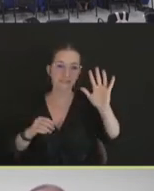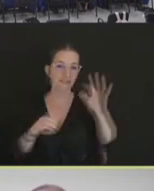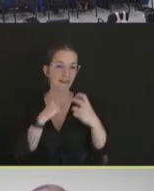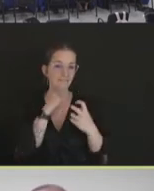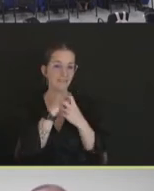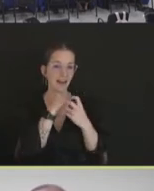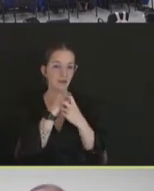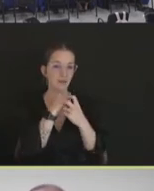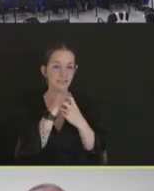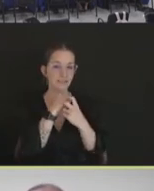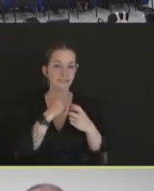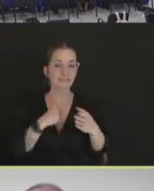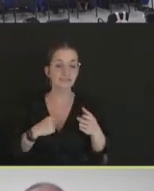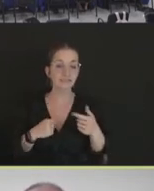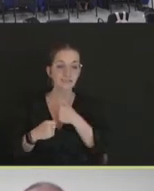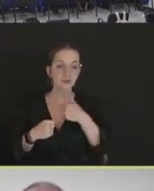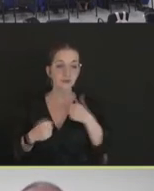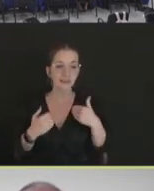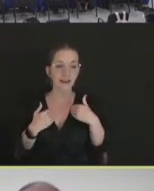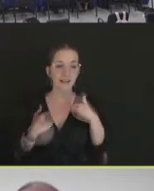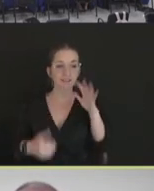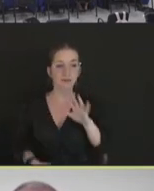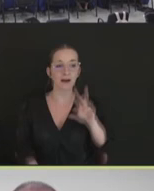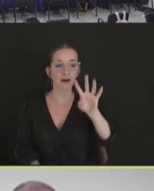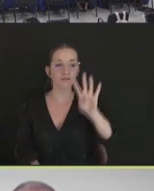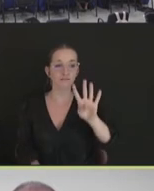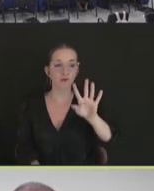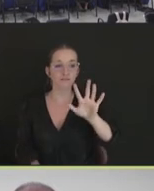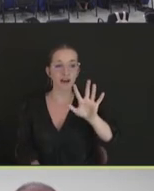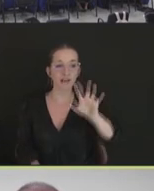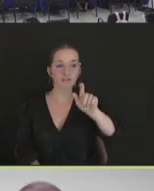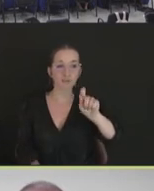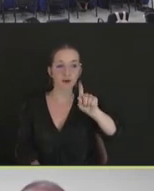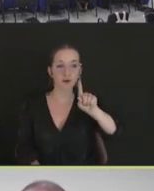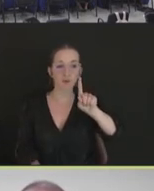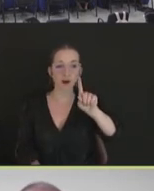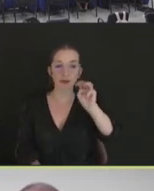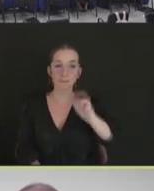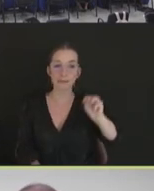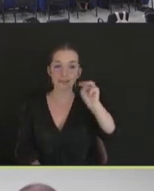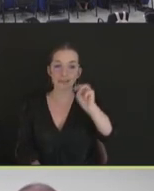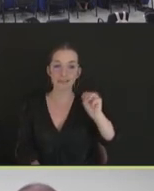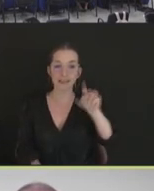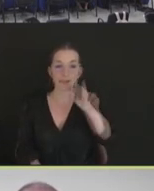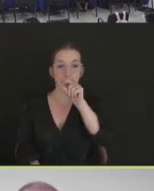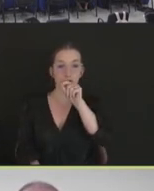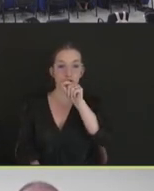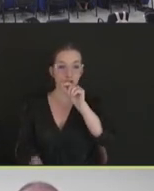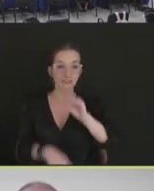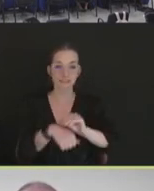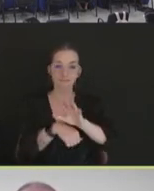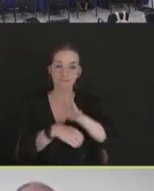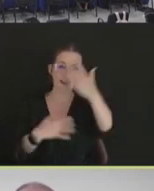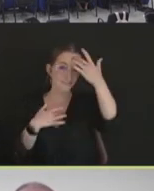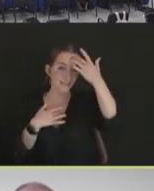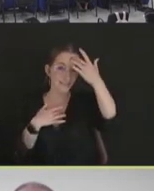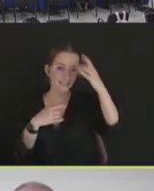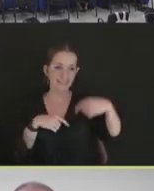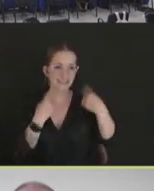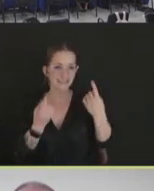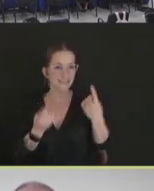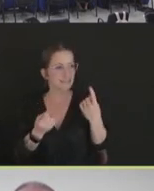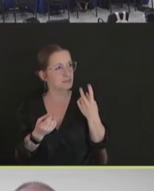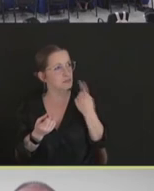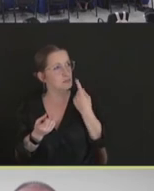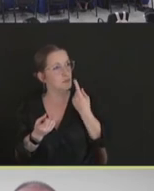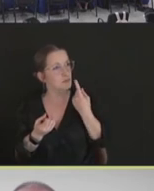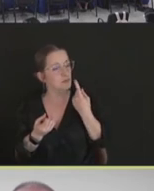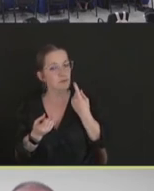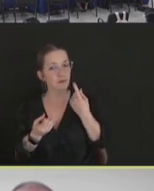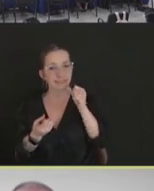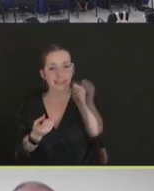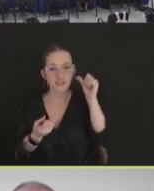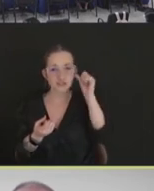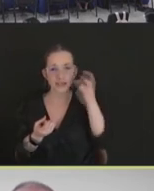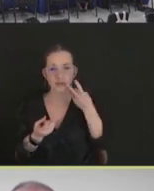about 45.1 million birds affected as of yesterday, or two days ago. The red dots represent commercial